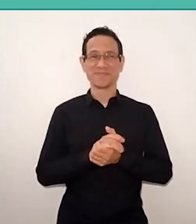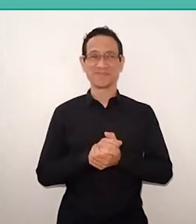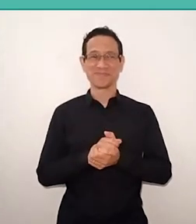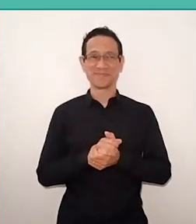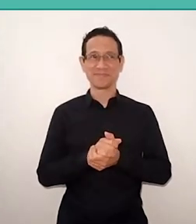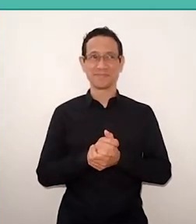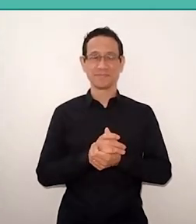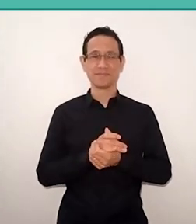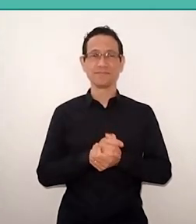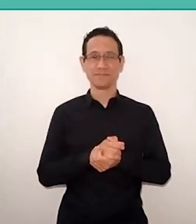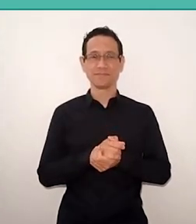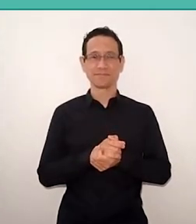I worked at World Council of Churches